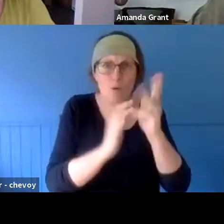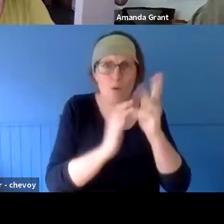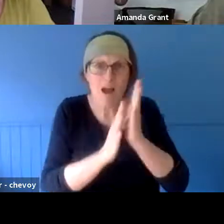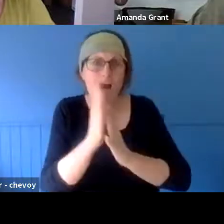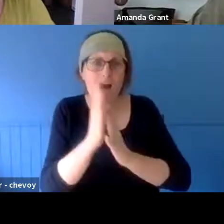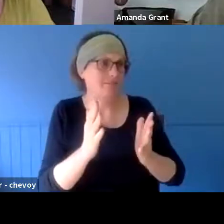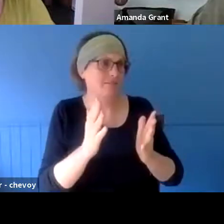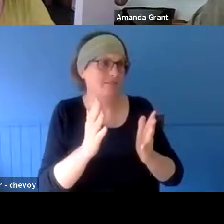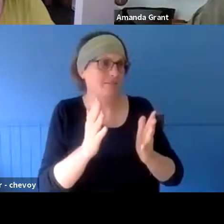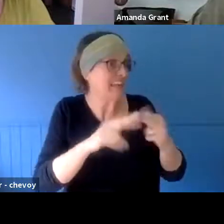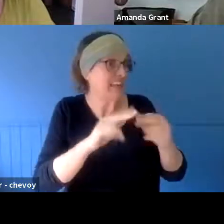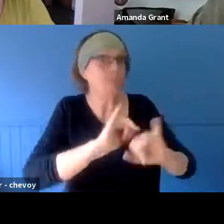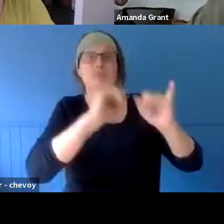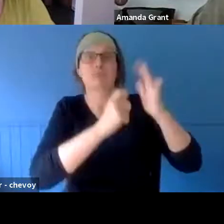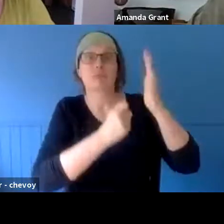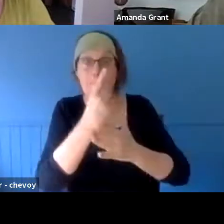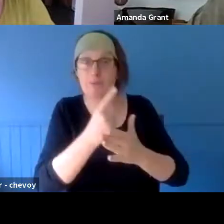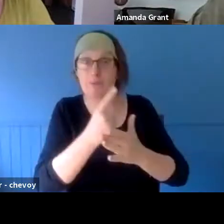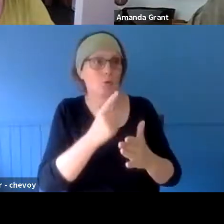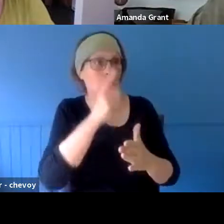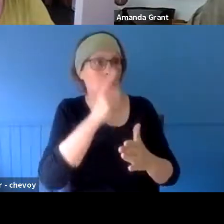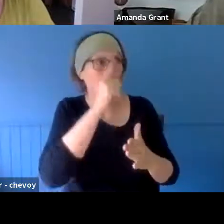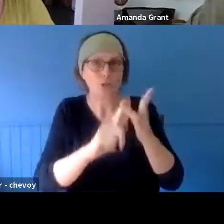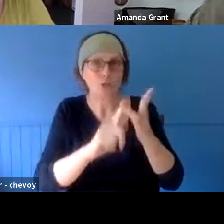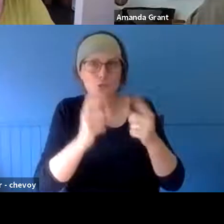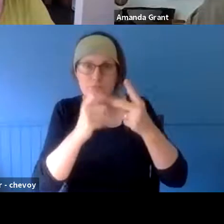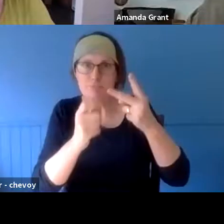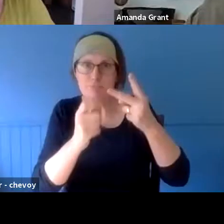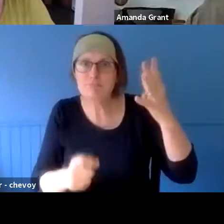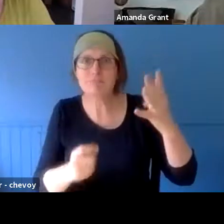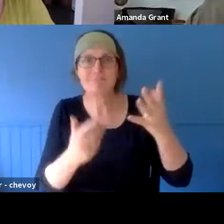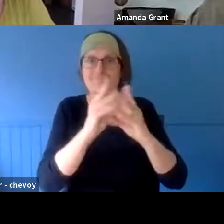extinguishers and buckets and water and CFA and all the rest..." She was